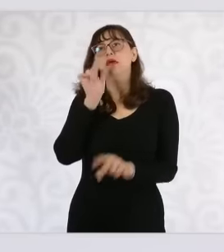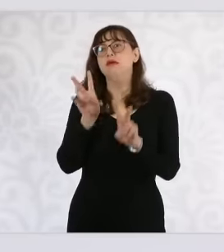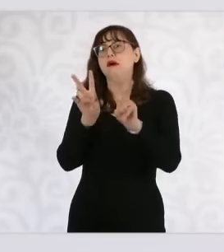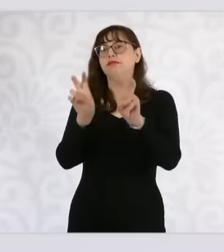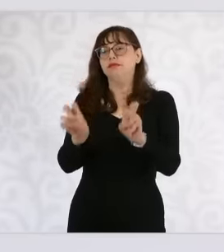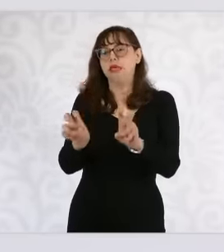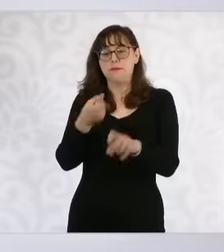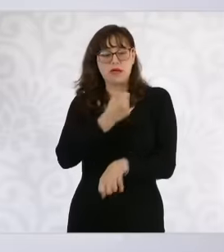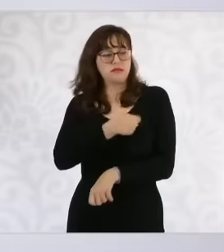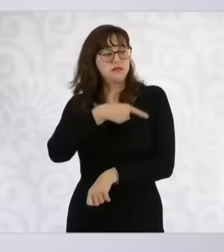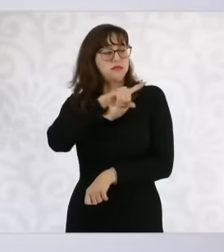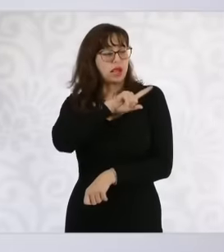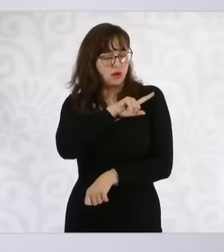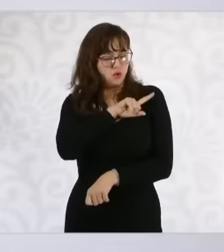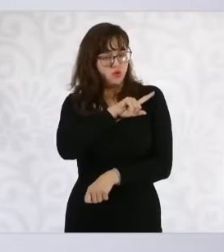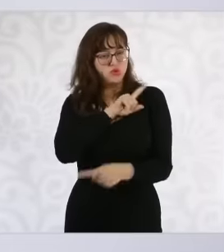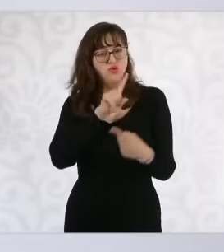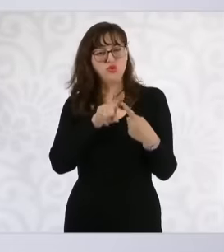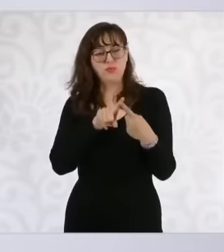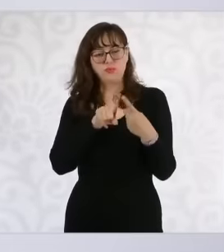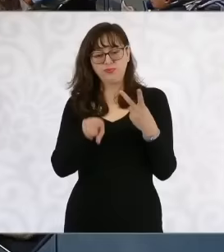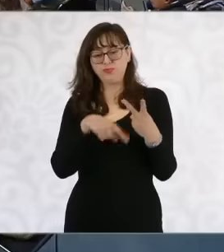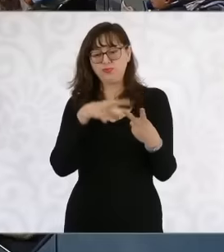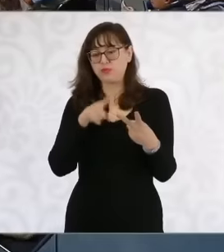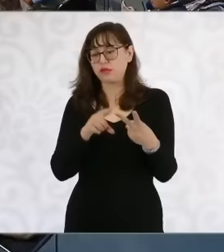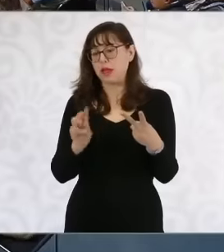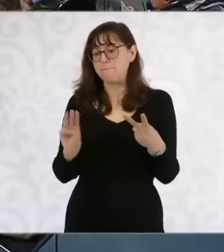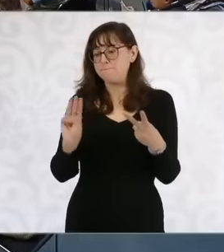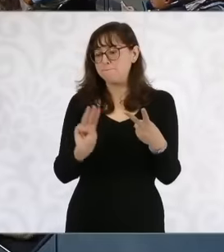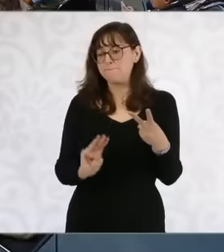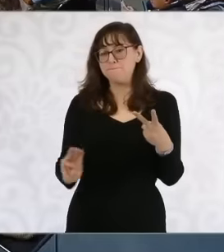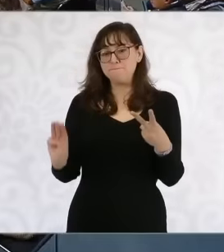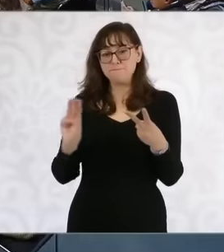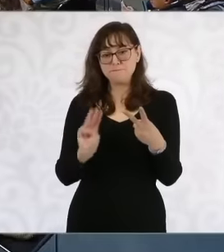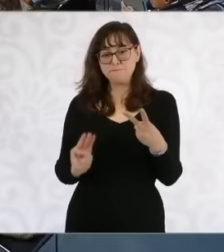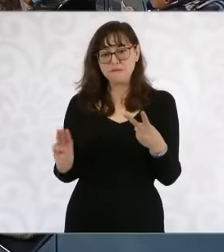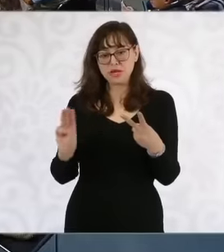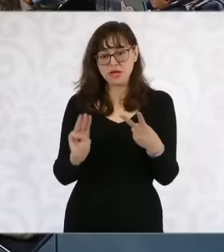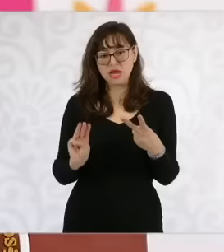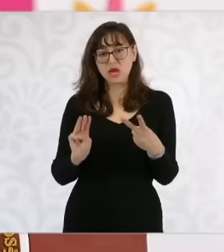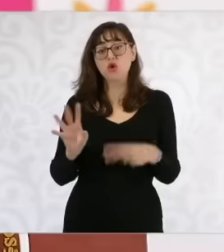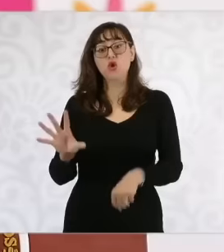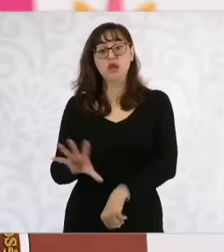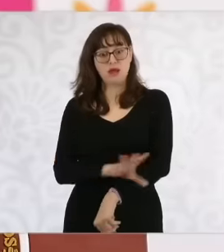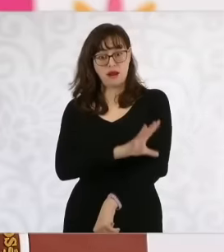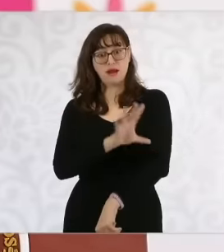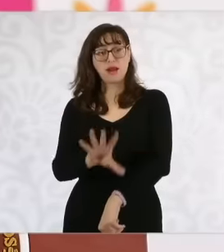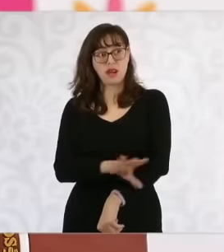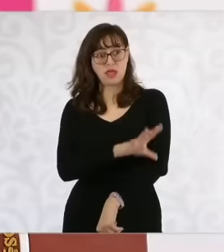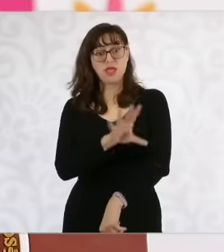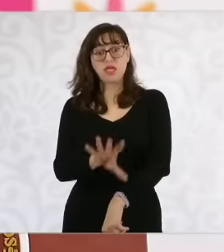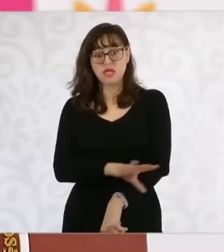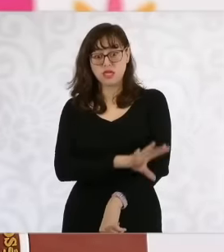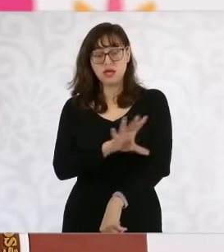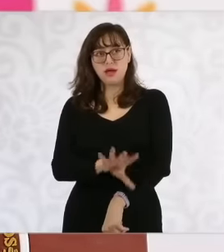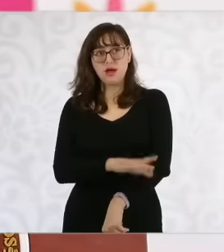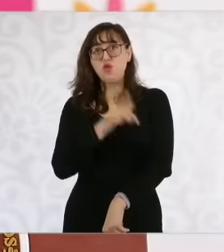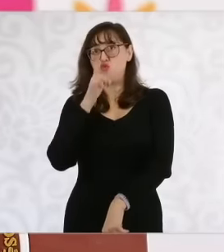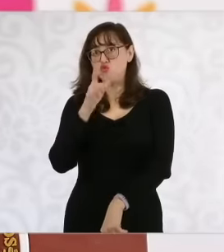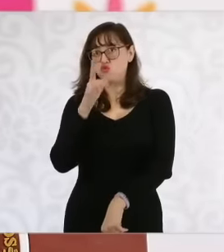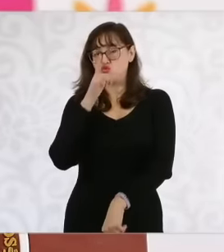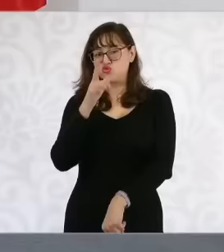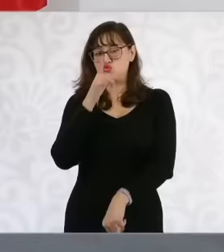Wednesday the National energy plan, particularly Electricity, and we program